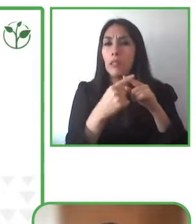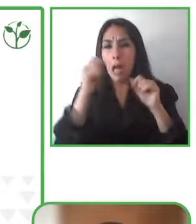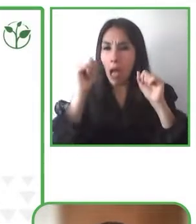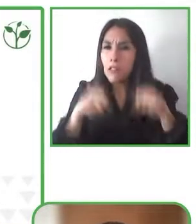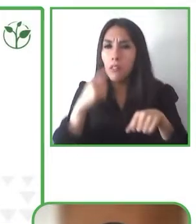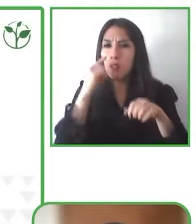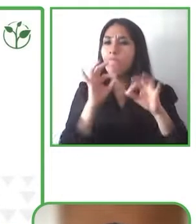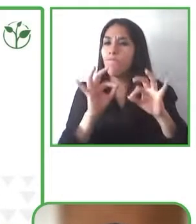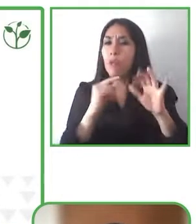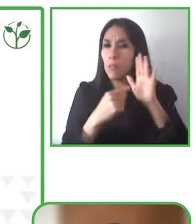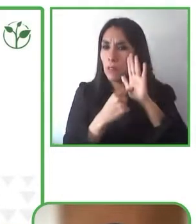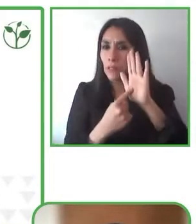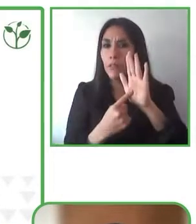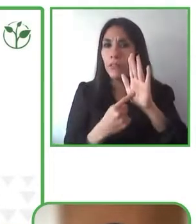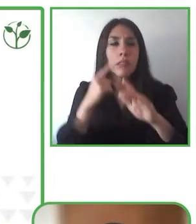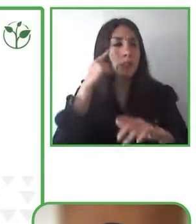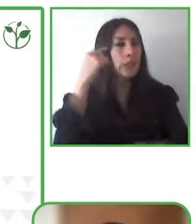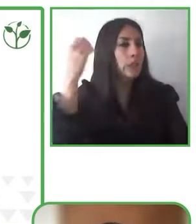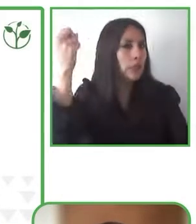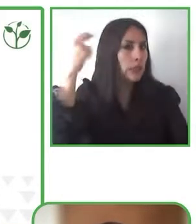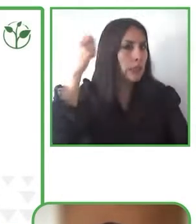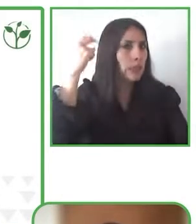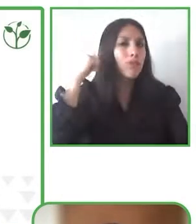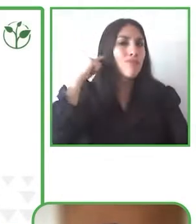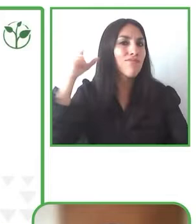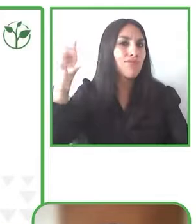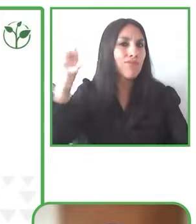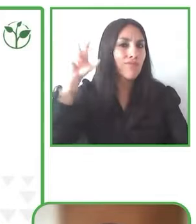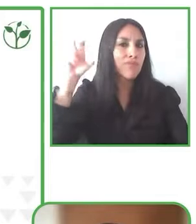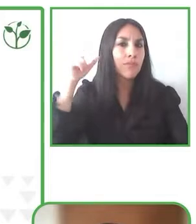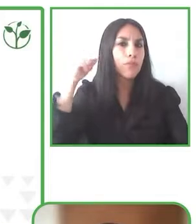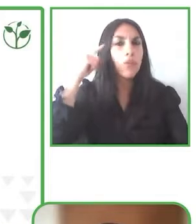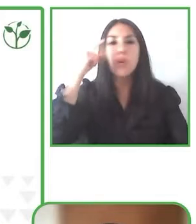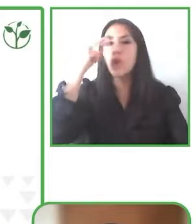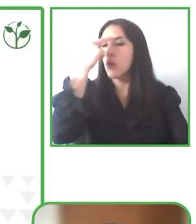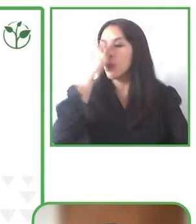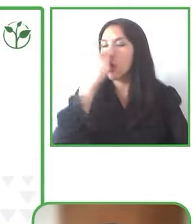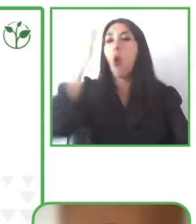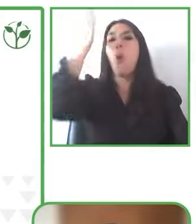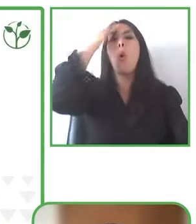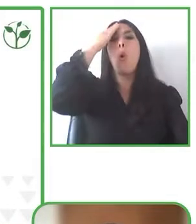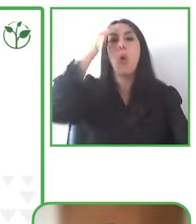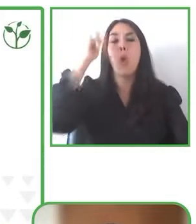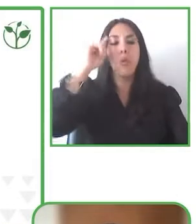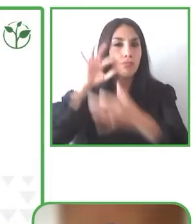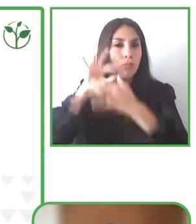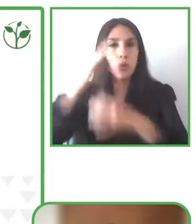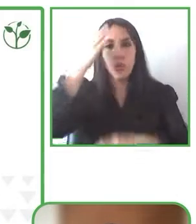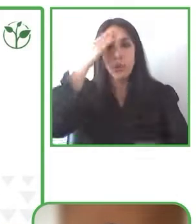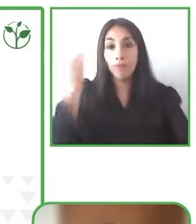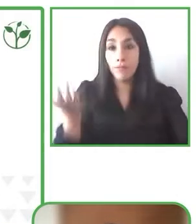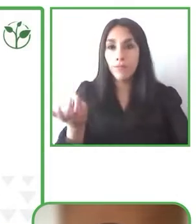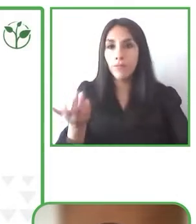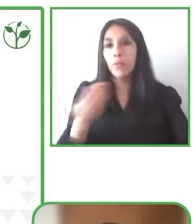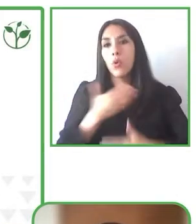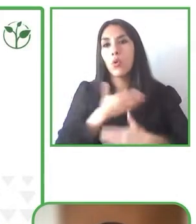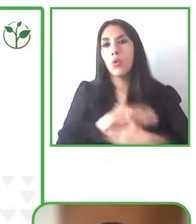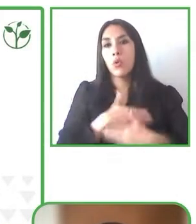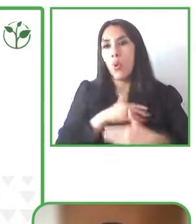they have any kind of hearing disability or visual disability they can also enjoy